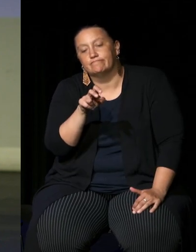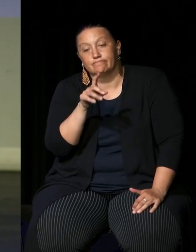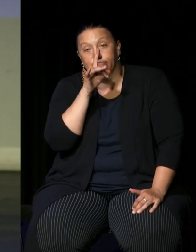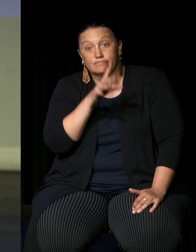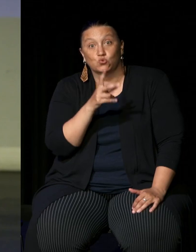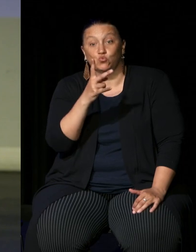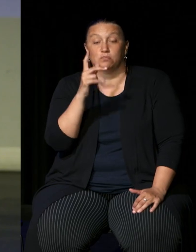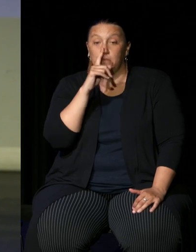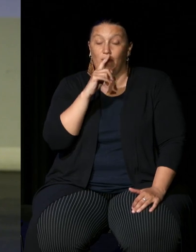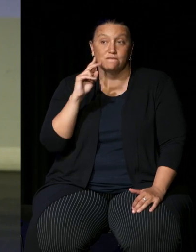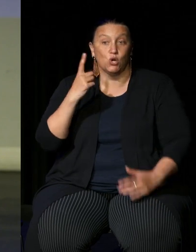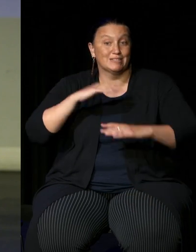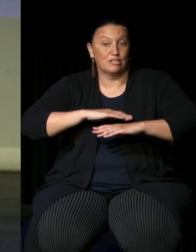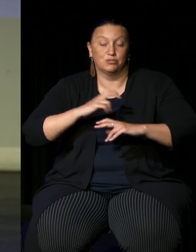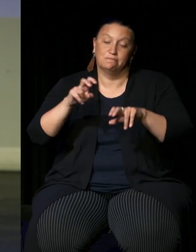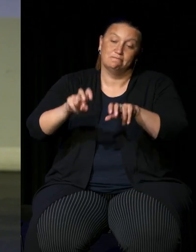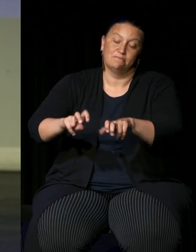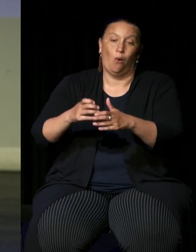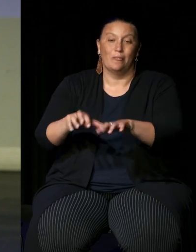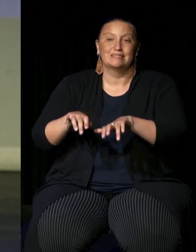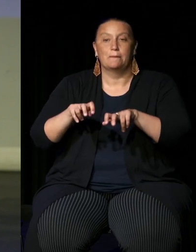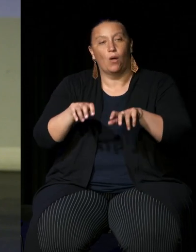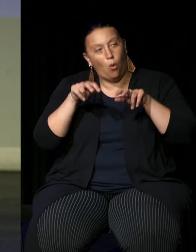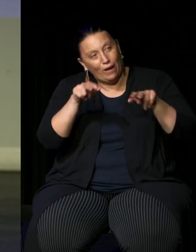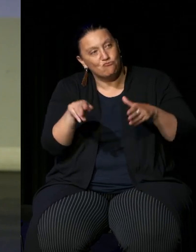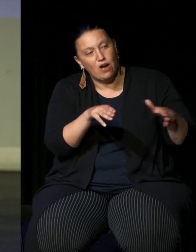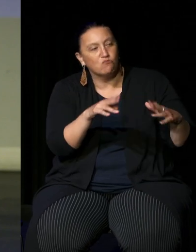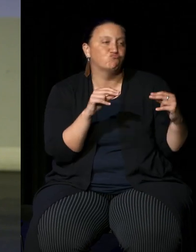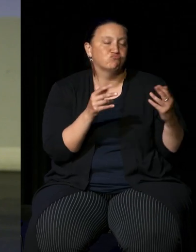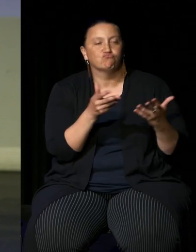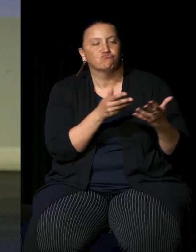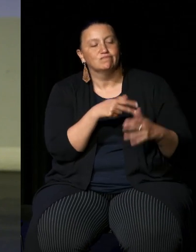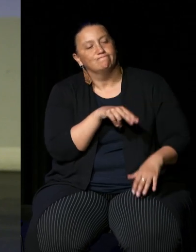Nations blokes sitting on the step looking out over the river having a chat and one of them said